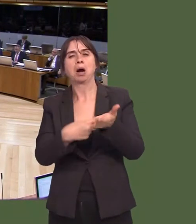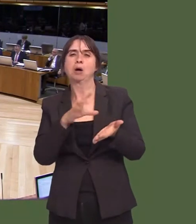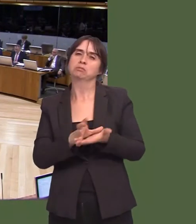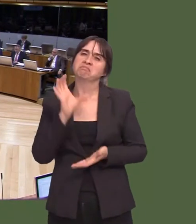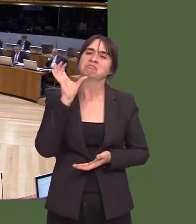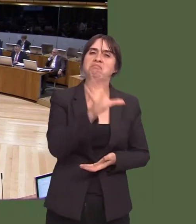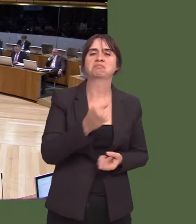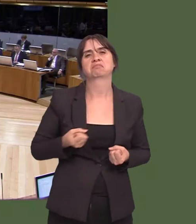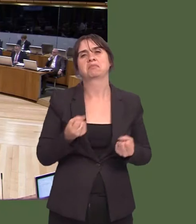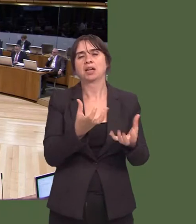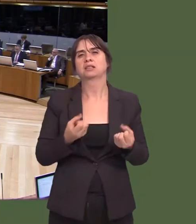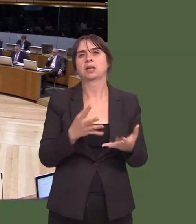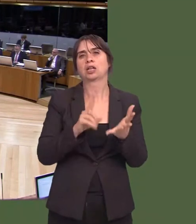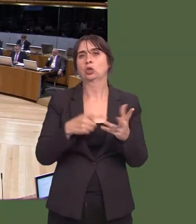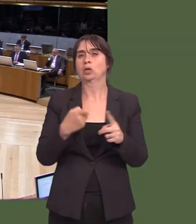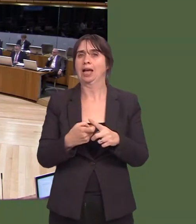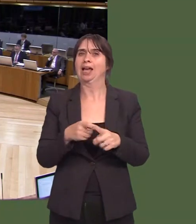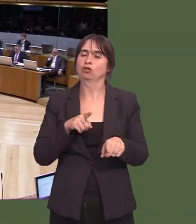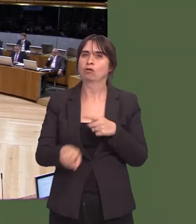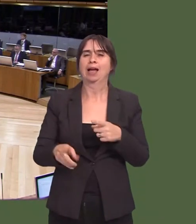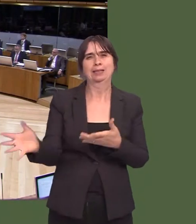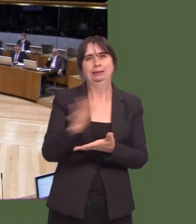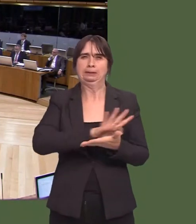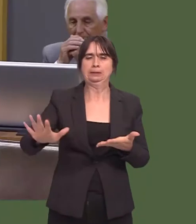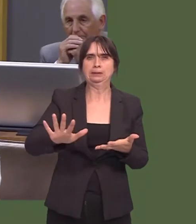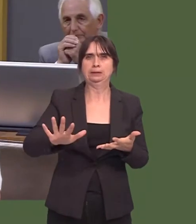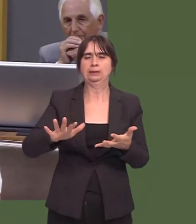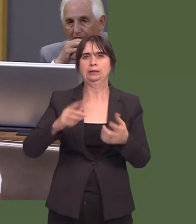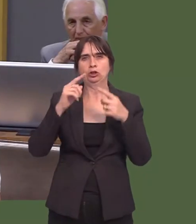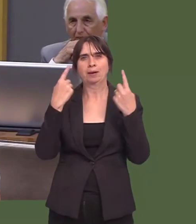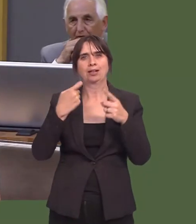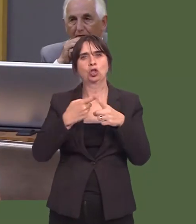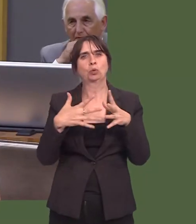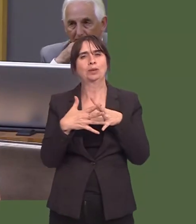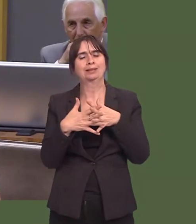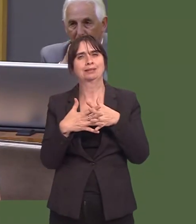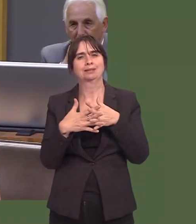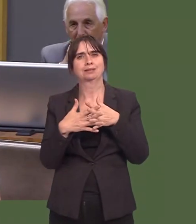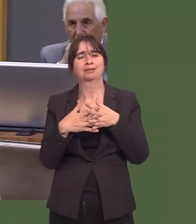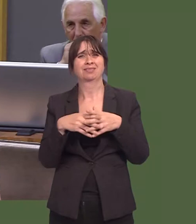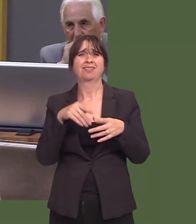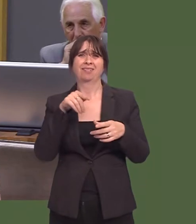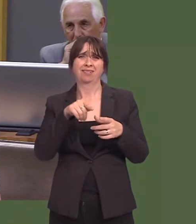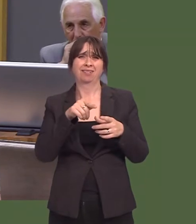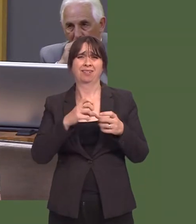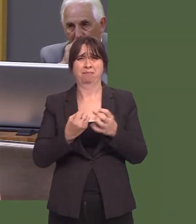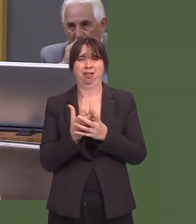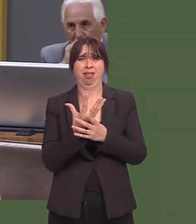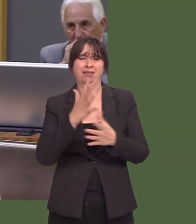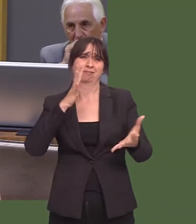the UK alone trying to tackle Japanese knotweed, which causes around £170 million-worth of